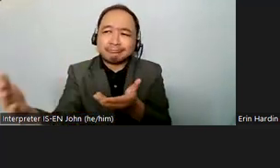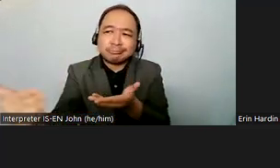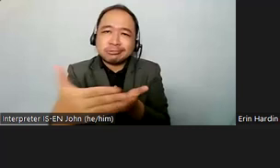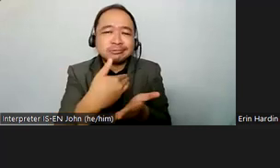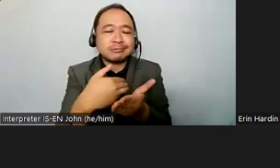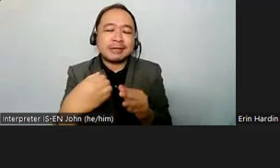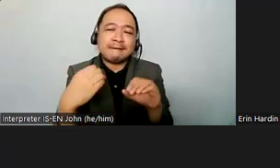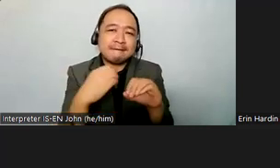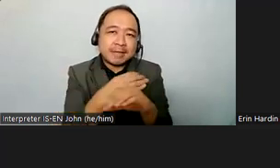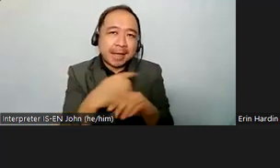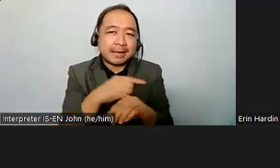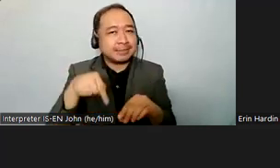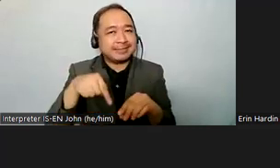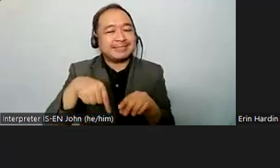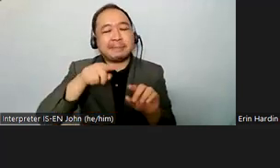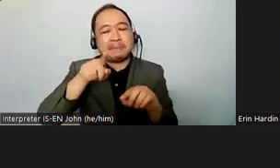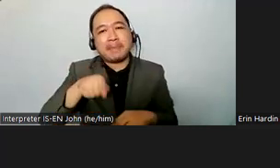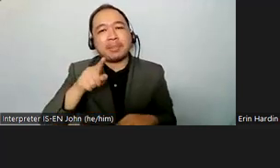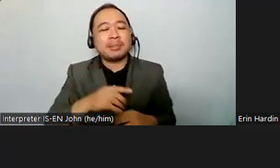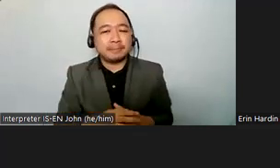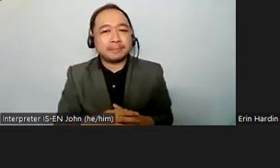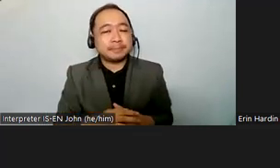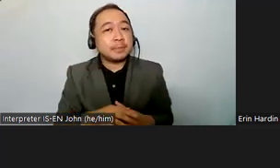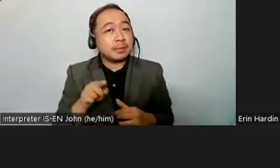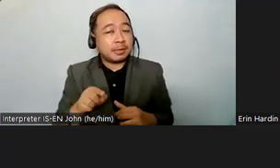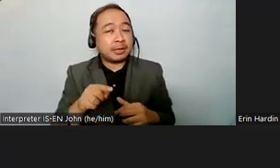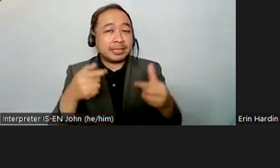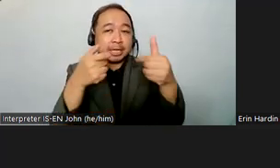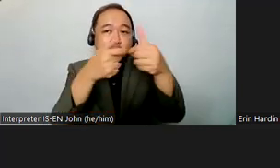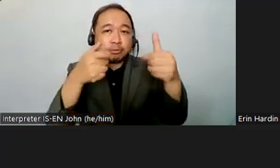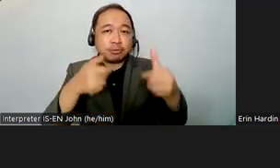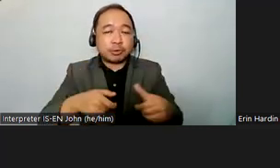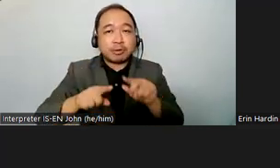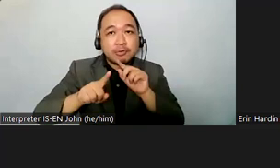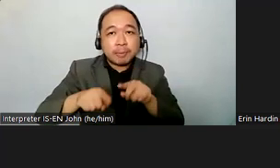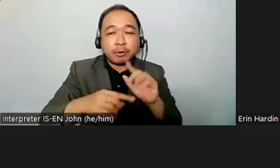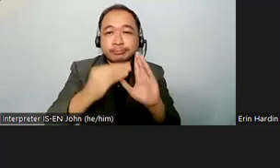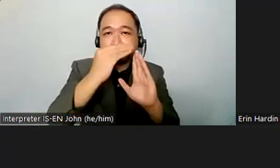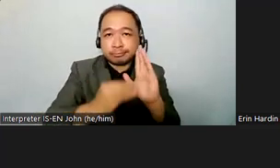the covet disability rights monitoring report brought out by civil society organizations in 2020